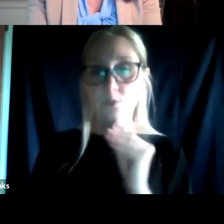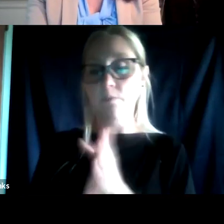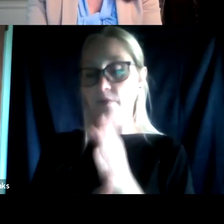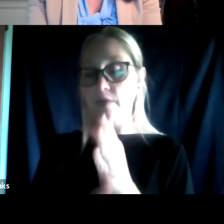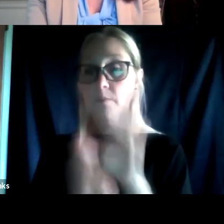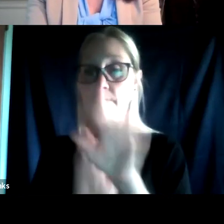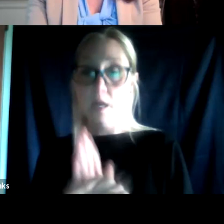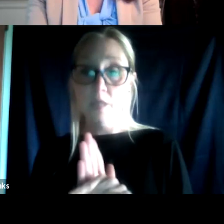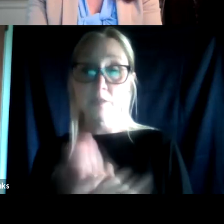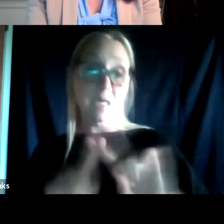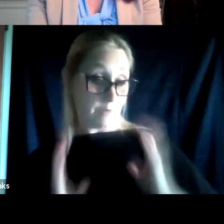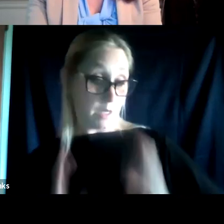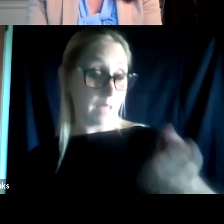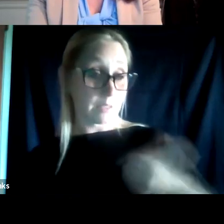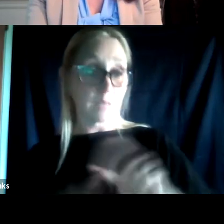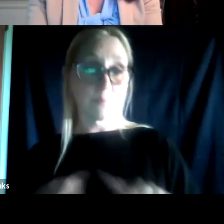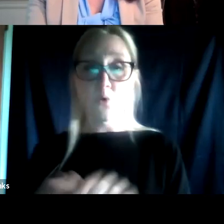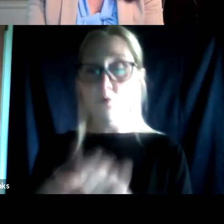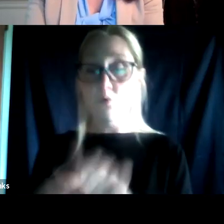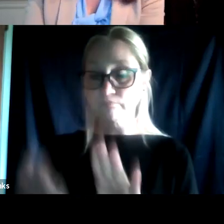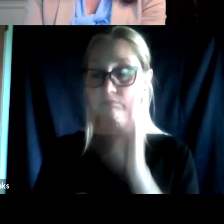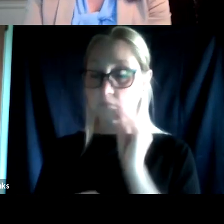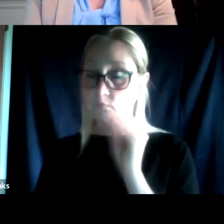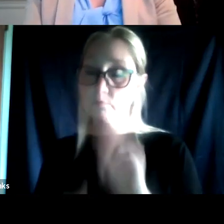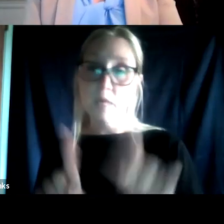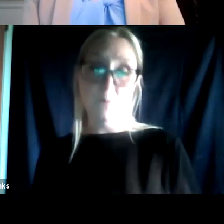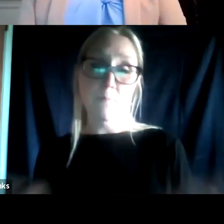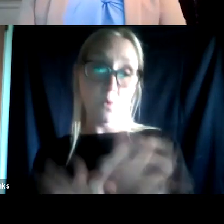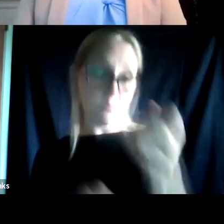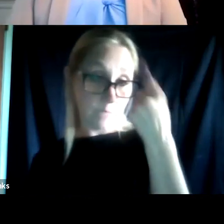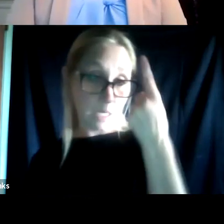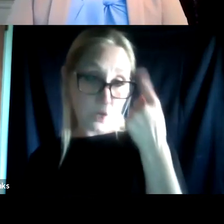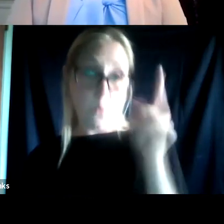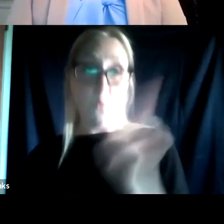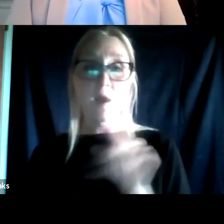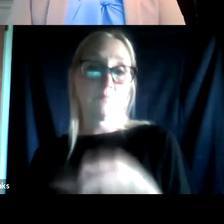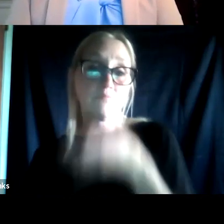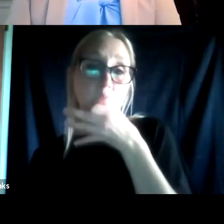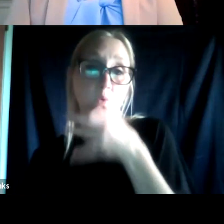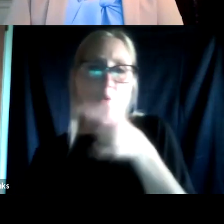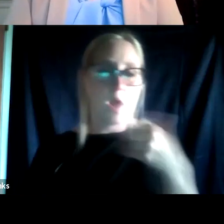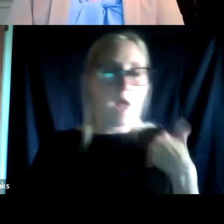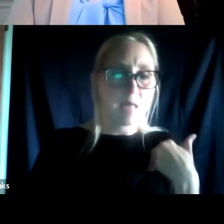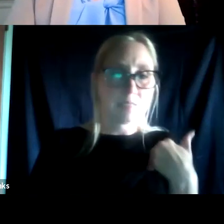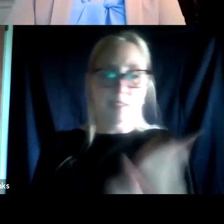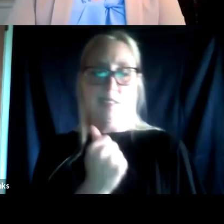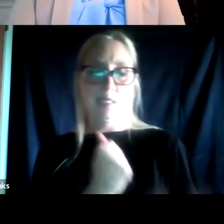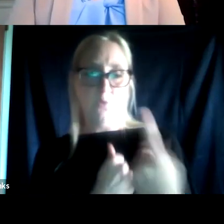with all different types of experience. But it's really important to understand where the expertise is in each of those domain on the team.